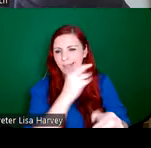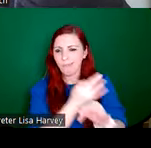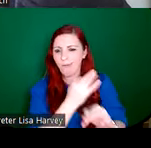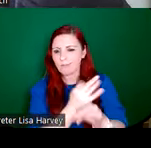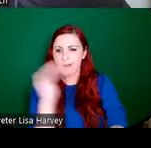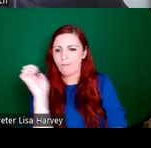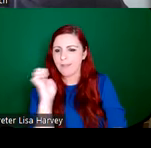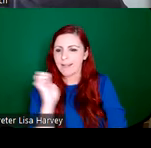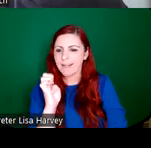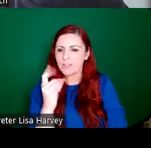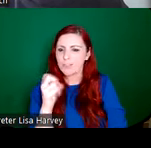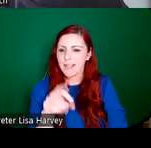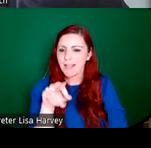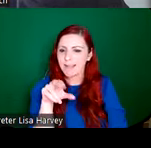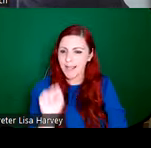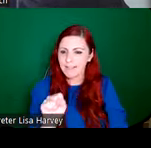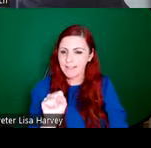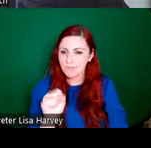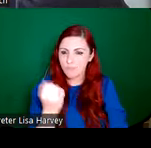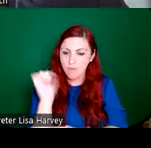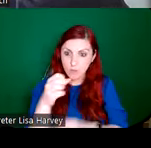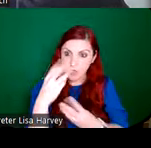revival. And she wanted him to come to Ireland and establish a studio in